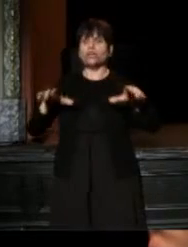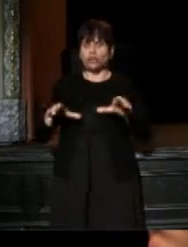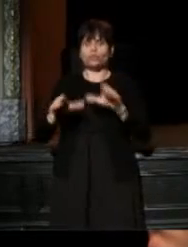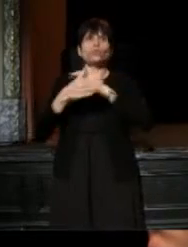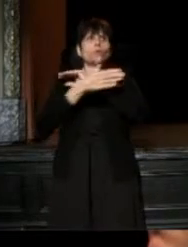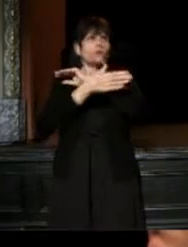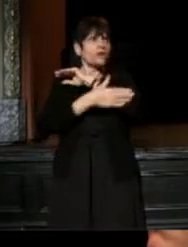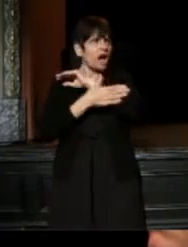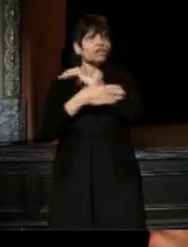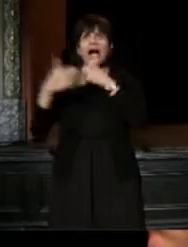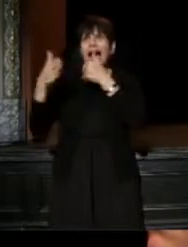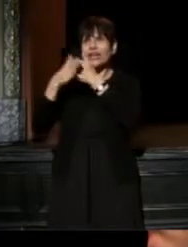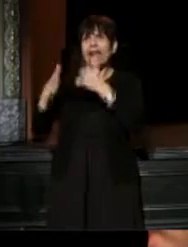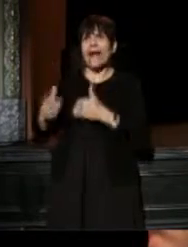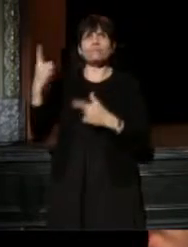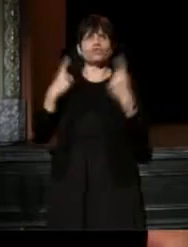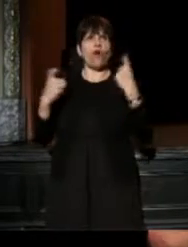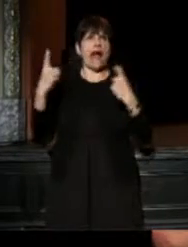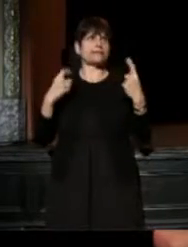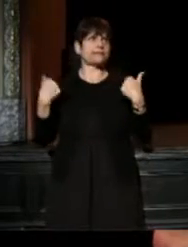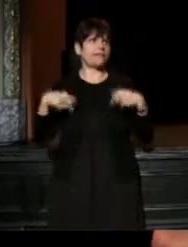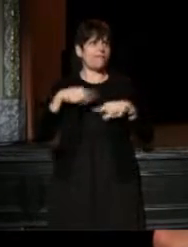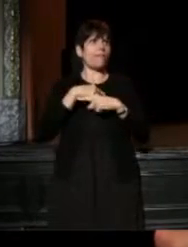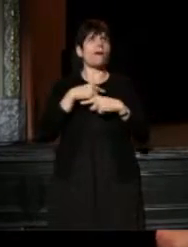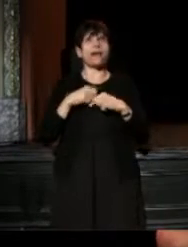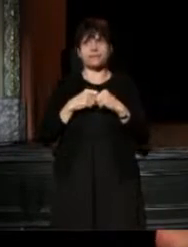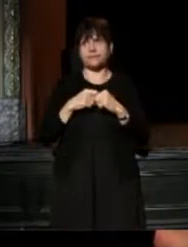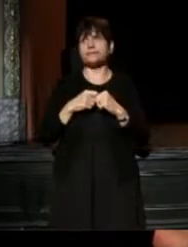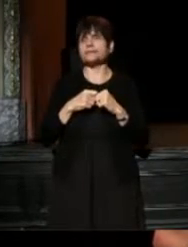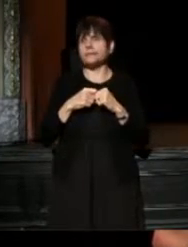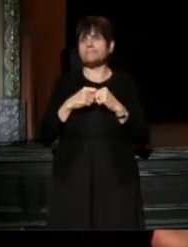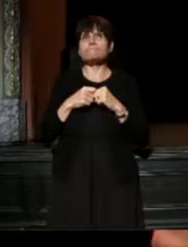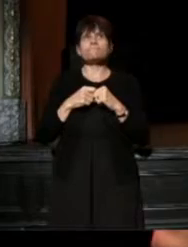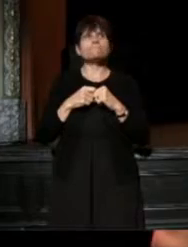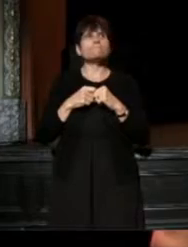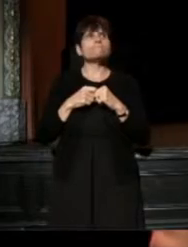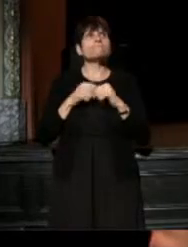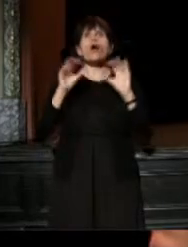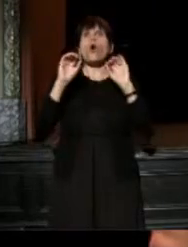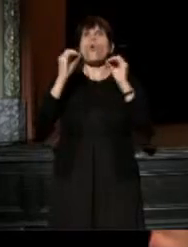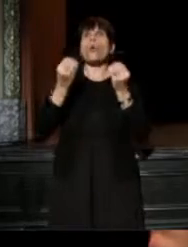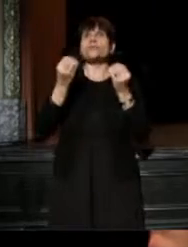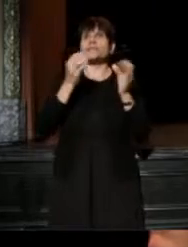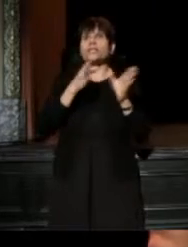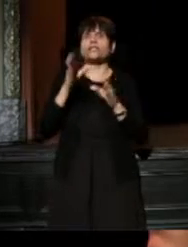what our neighbors are asking from us. The organization you talked about, Willing Participant,